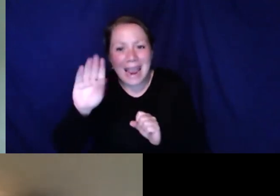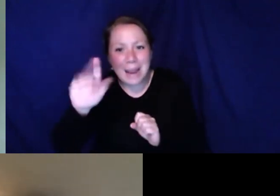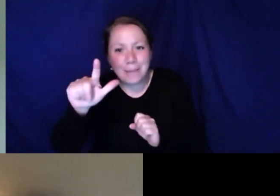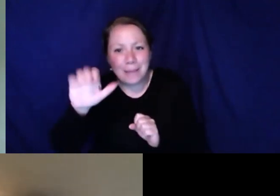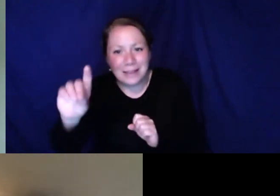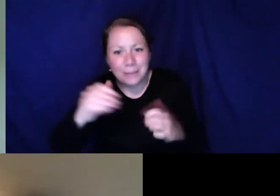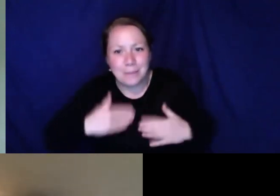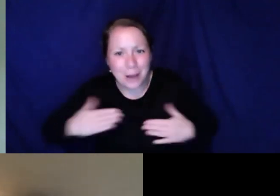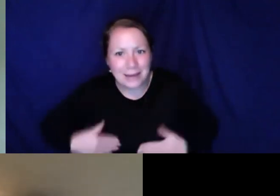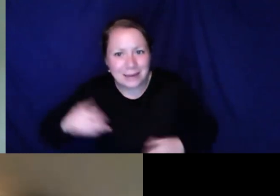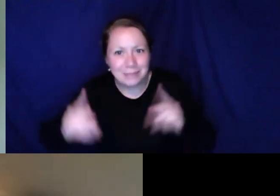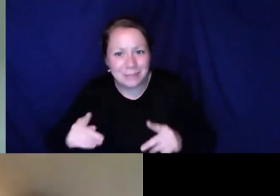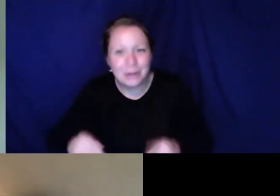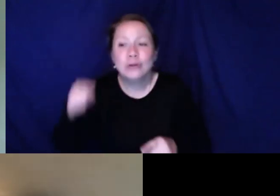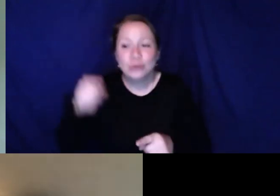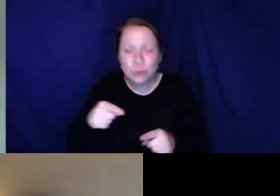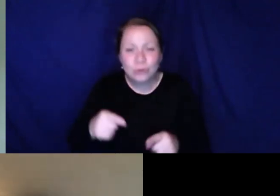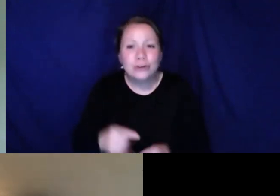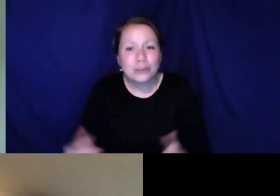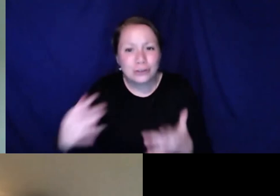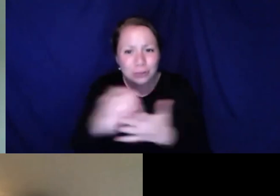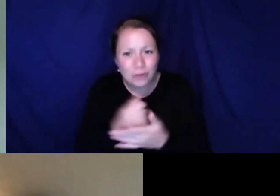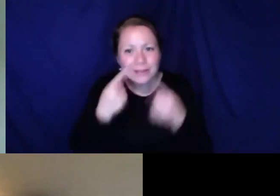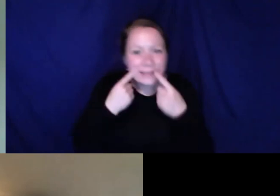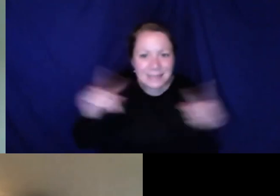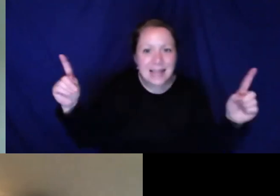more than to just inspire